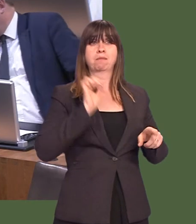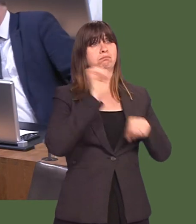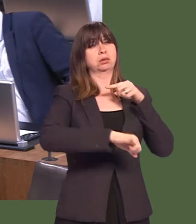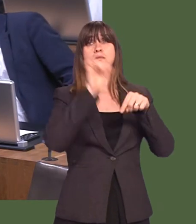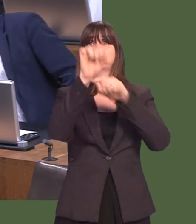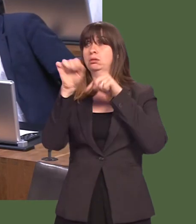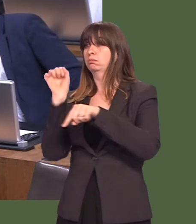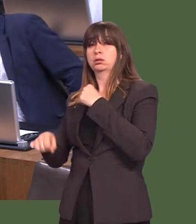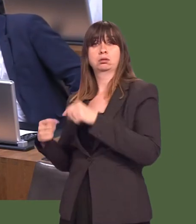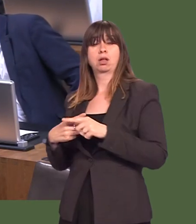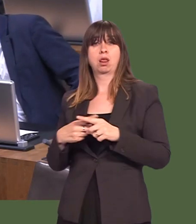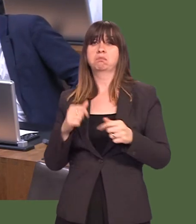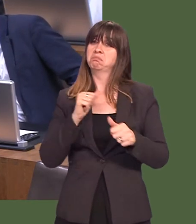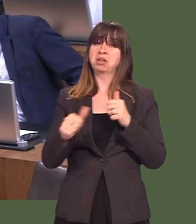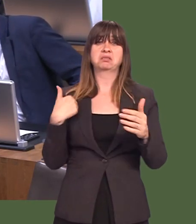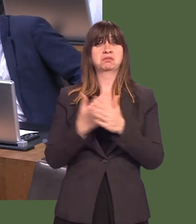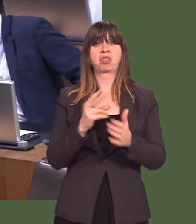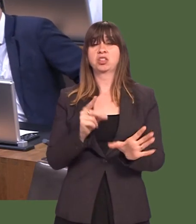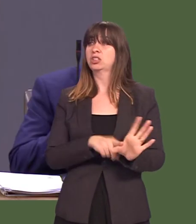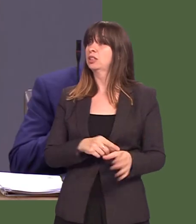best figures for foreign direct investment for 30 years.